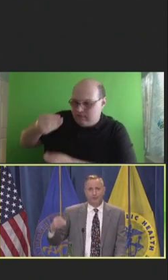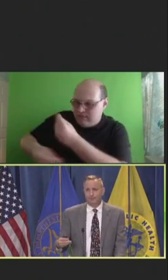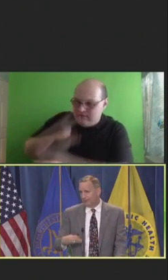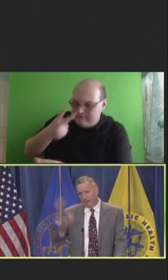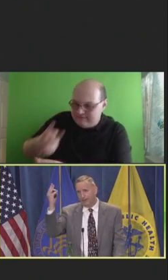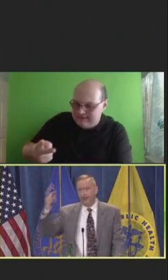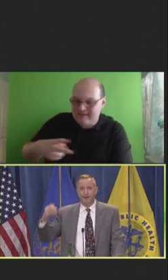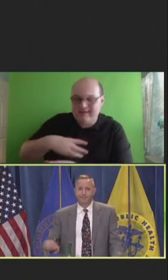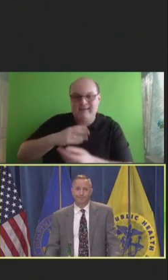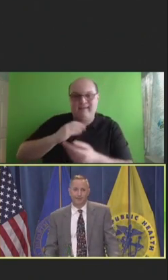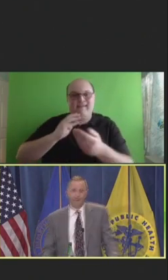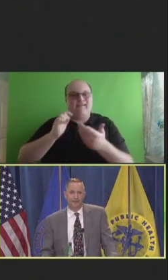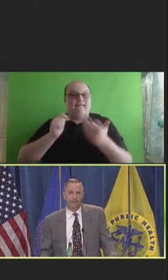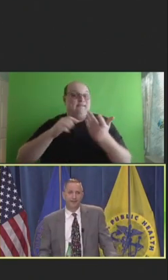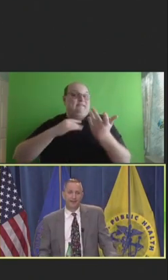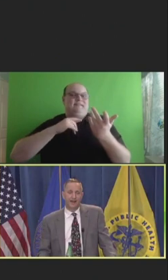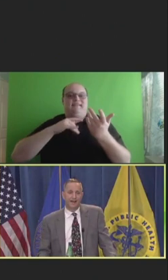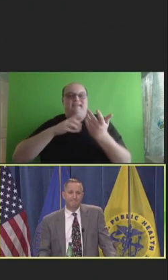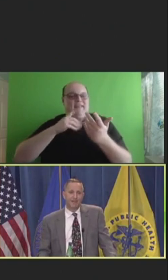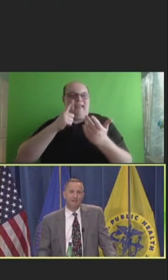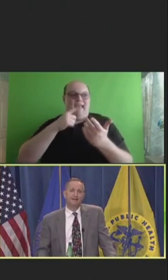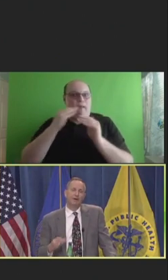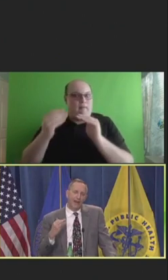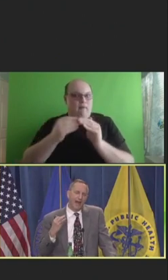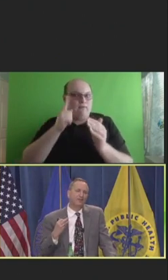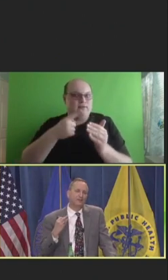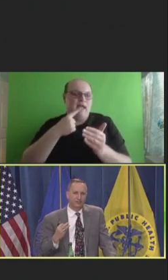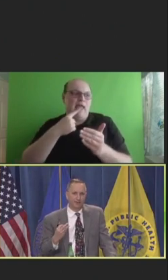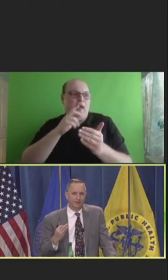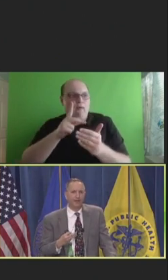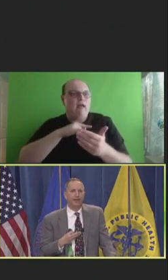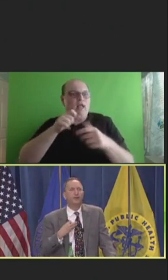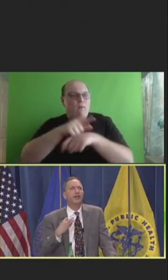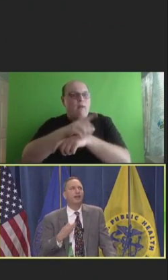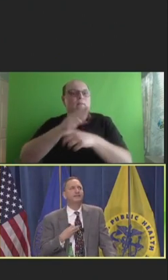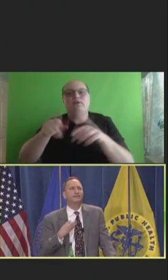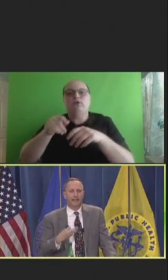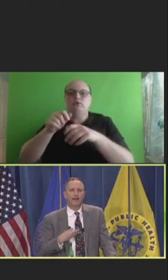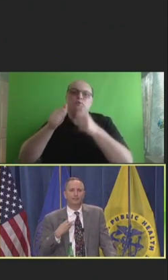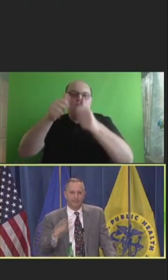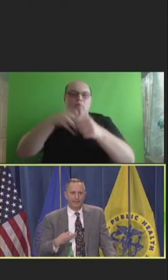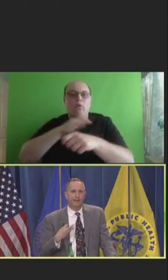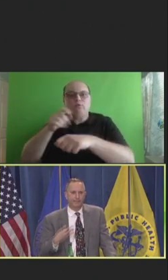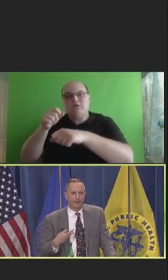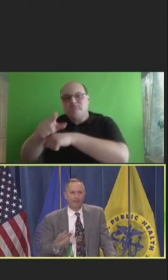And they'd be like, okay, good enough. But we have to reach people. Again, you can't scale up seeing people in the office.